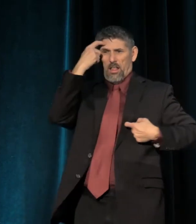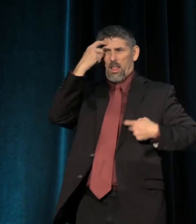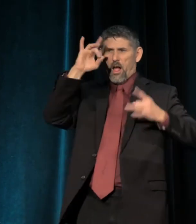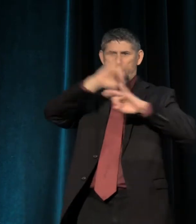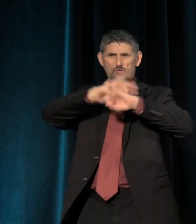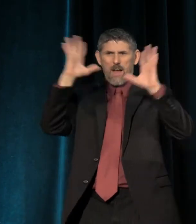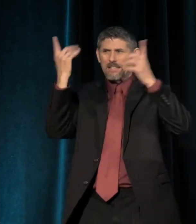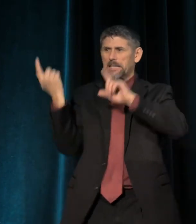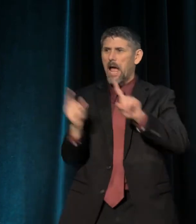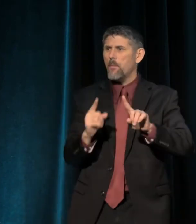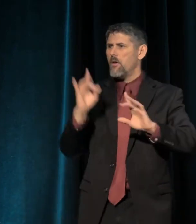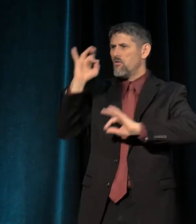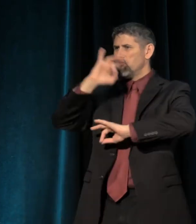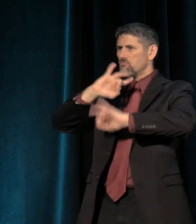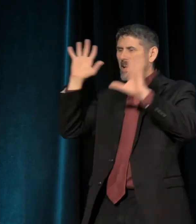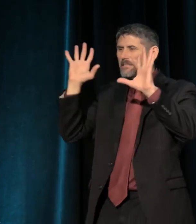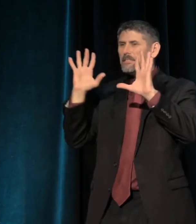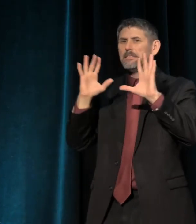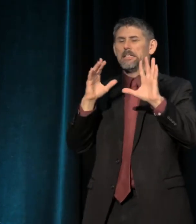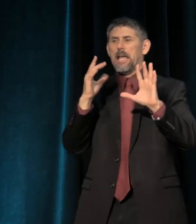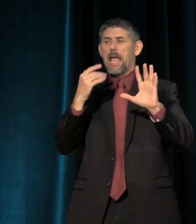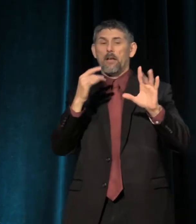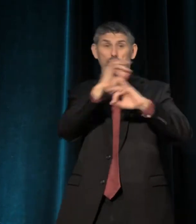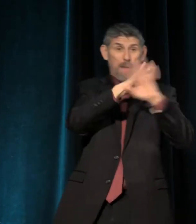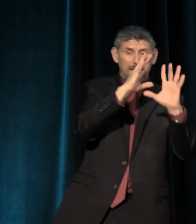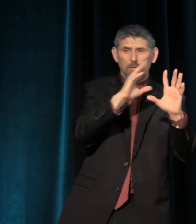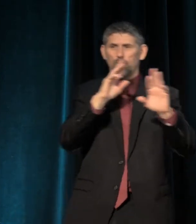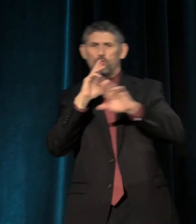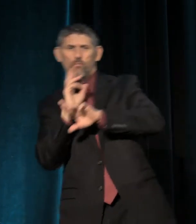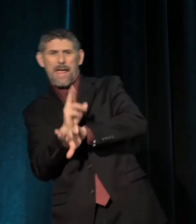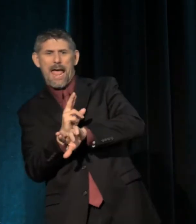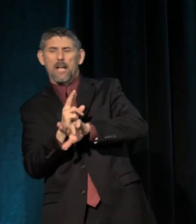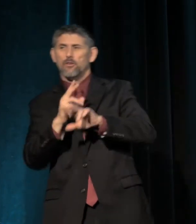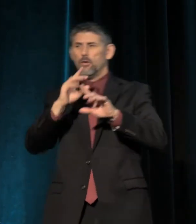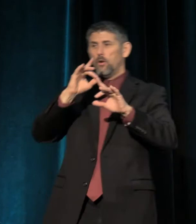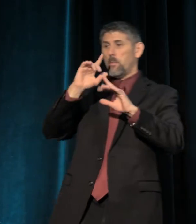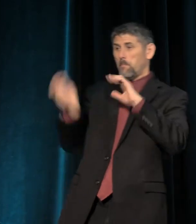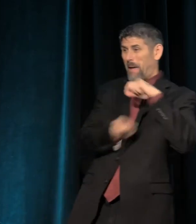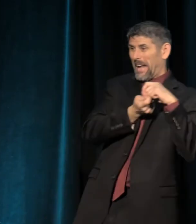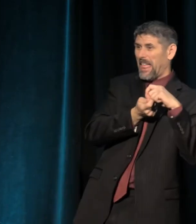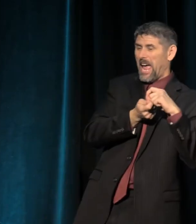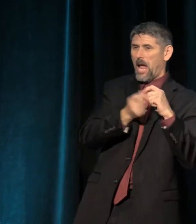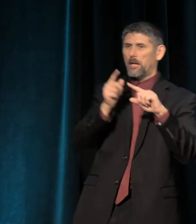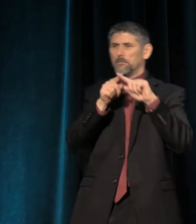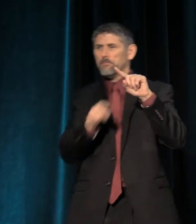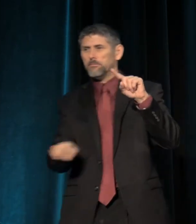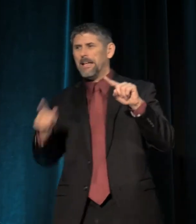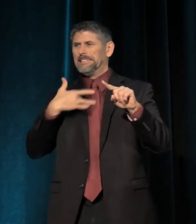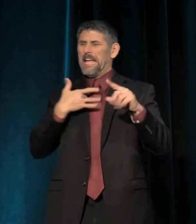There's a crisis. There's a reaction. There's a backlash. There's a sense of exhaustion.